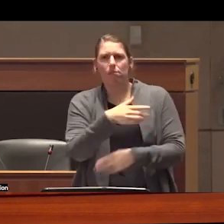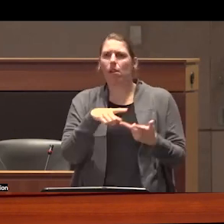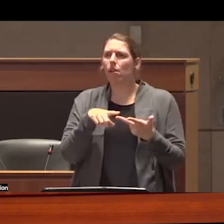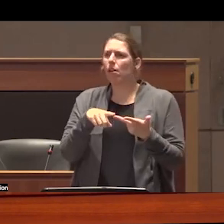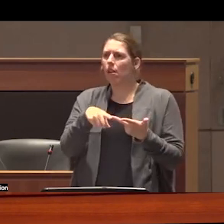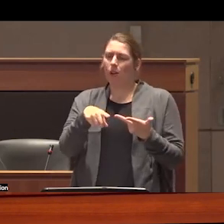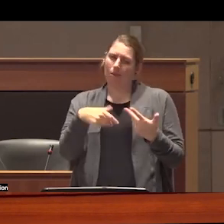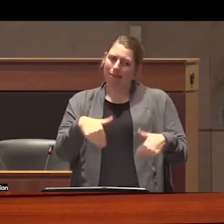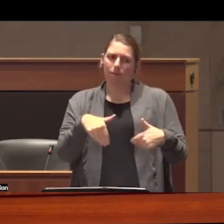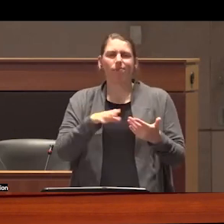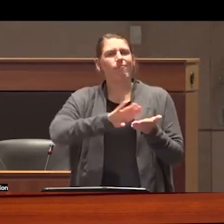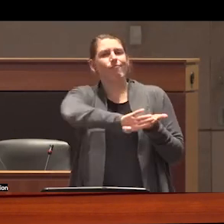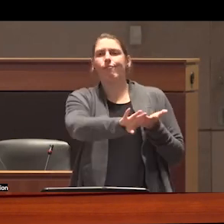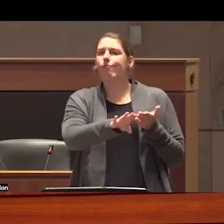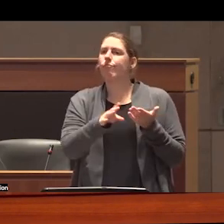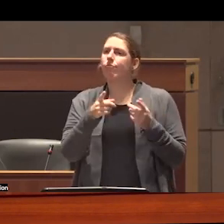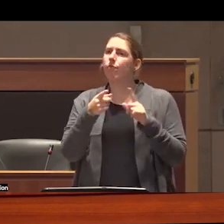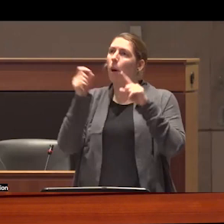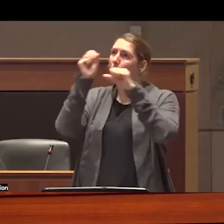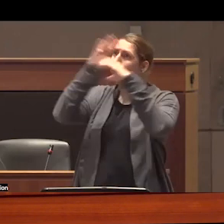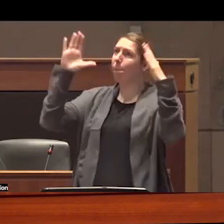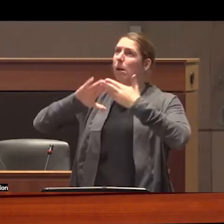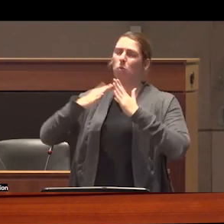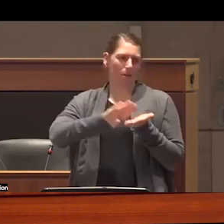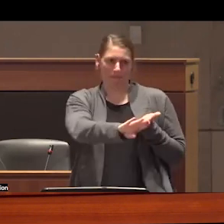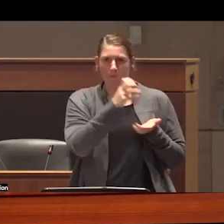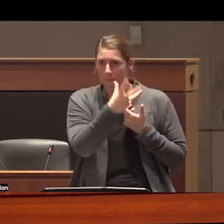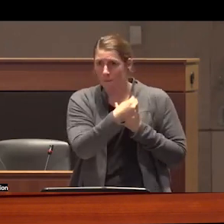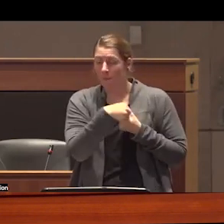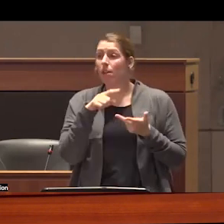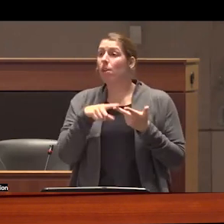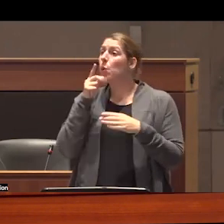and naturally excluded from conceptions of community and that drug user safety is not